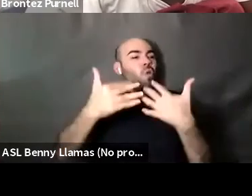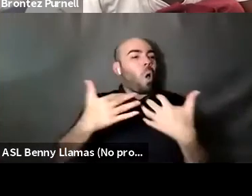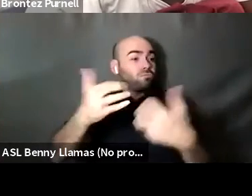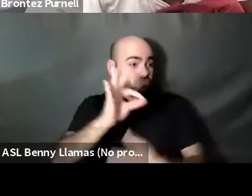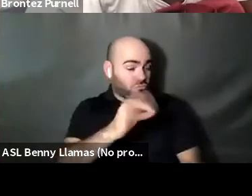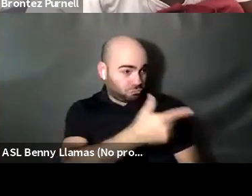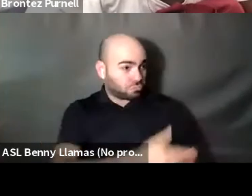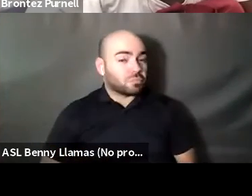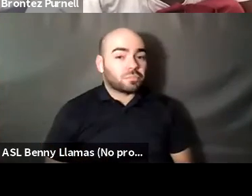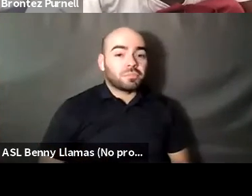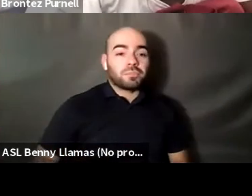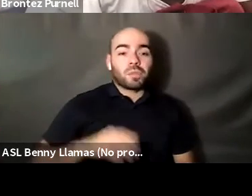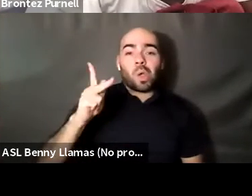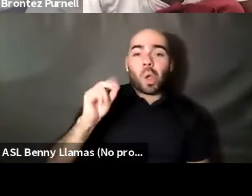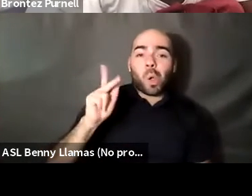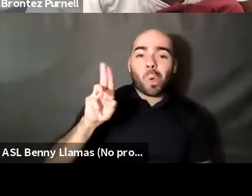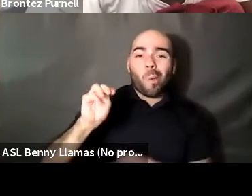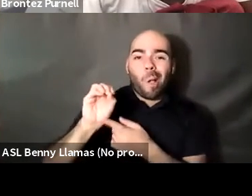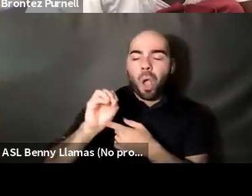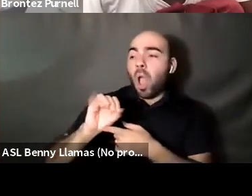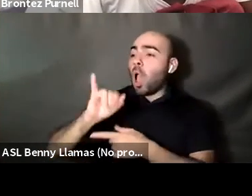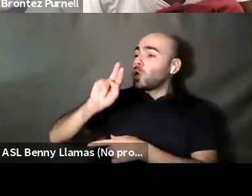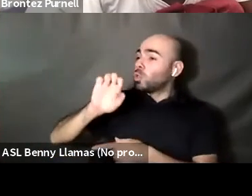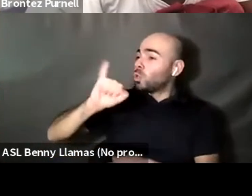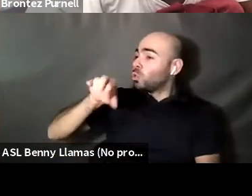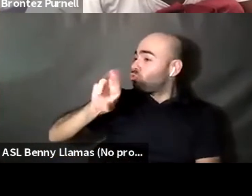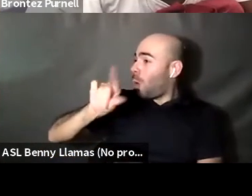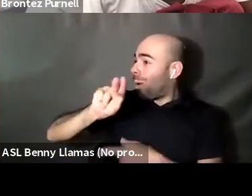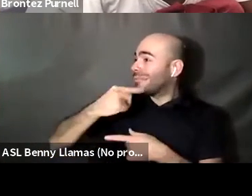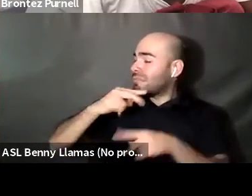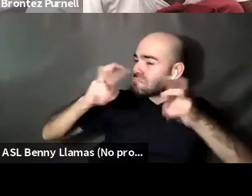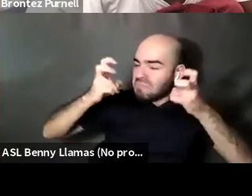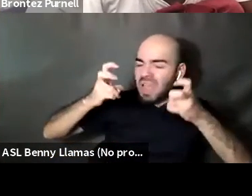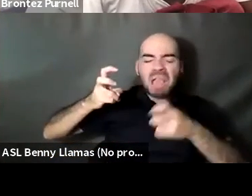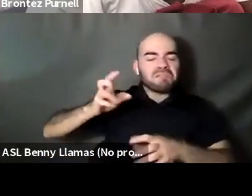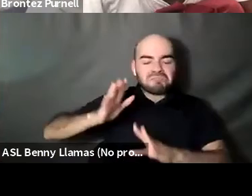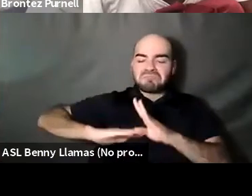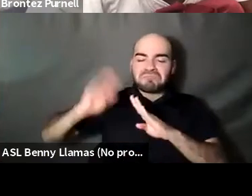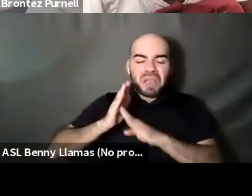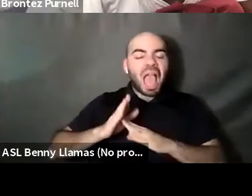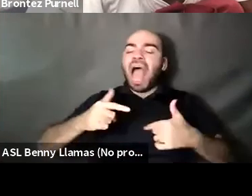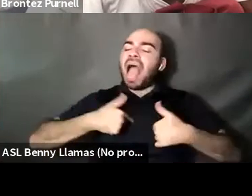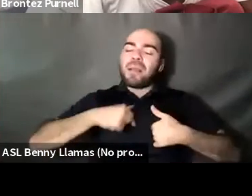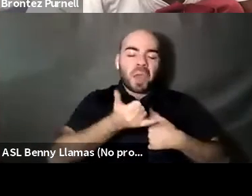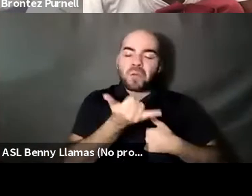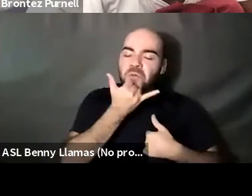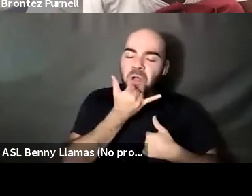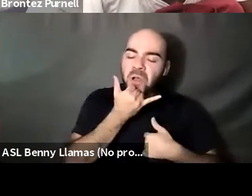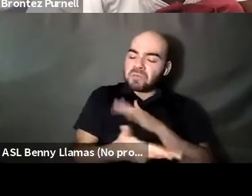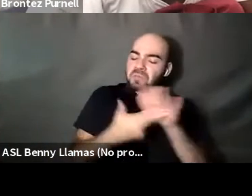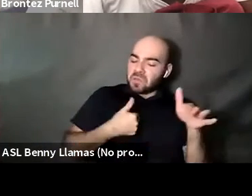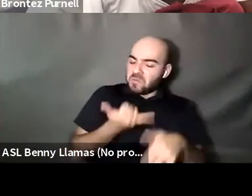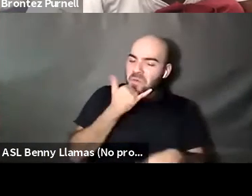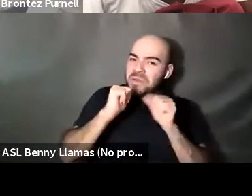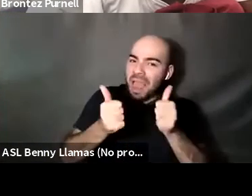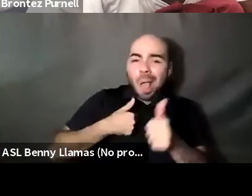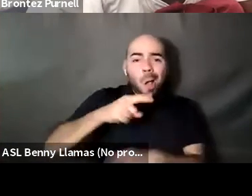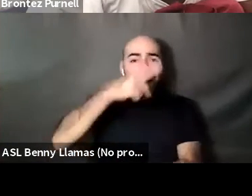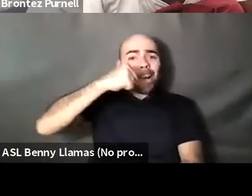Kokumo: You Jordan said it best. I am not wrong wrong is not my name as a black woman I am constantly reminding myself that I, I'm not crazy.